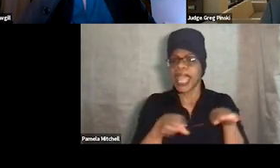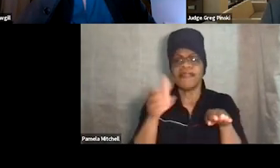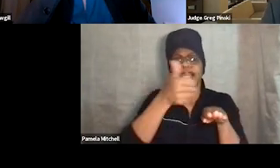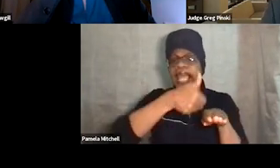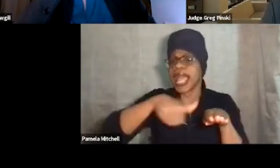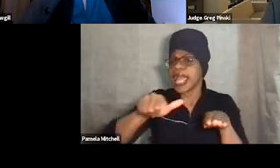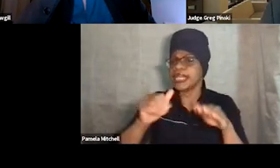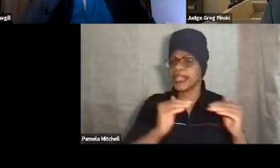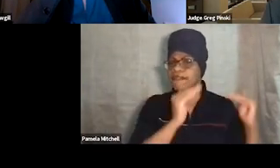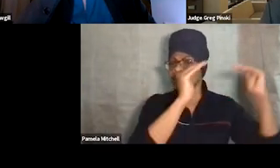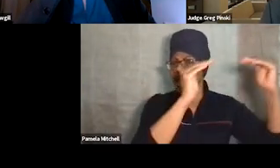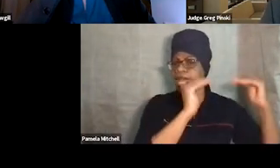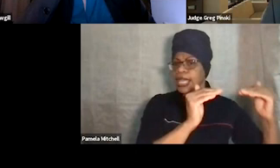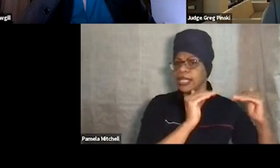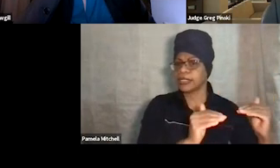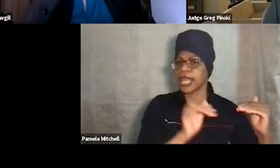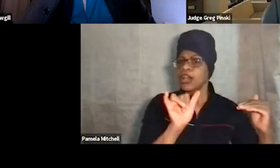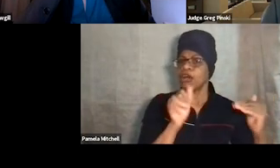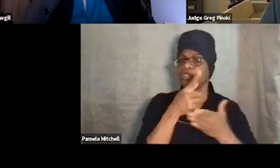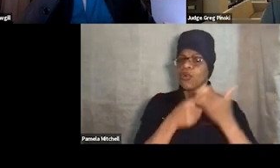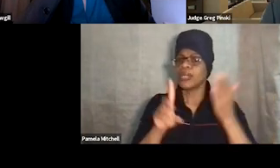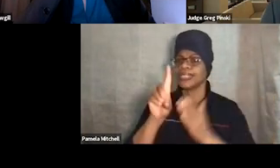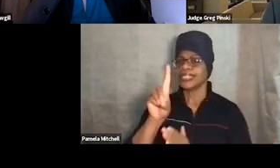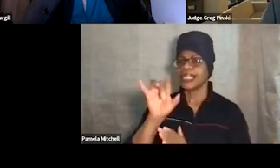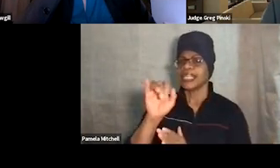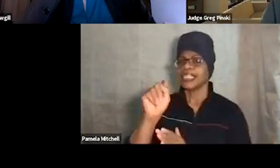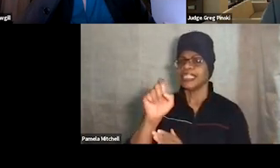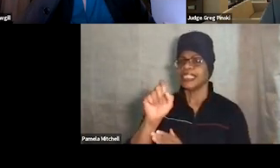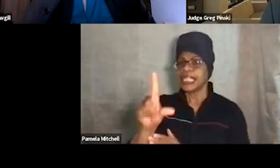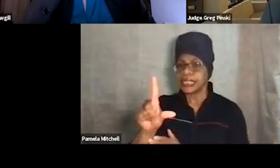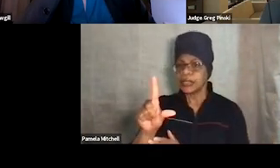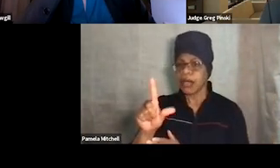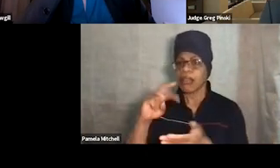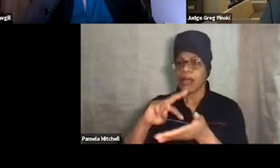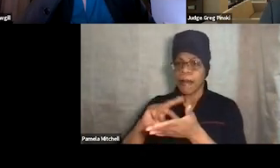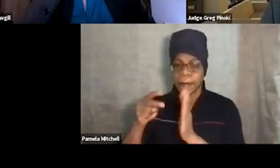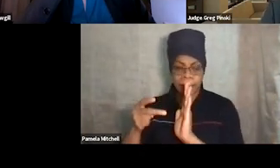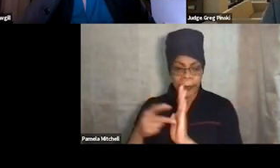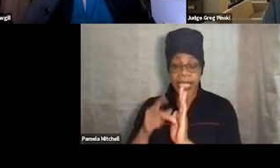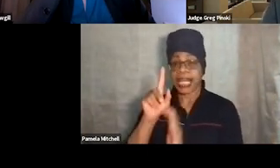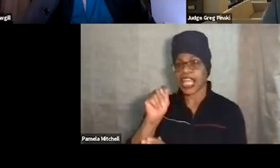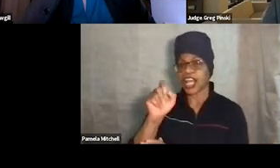And along the same lines, what are our distal expectations for those participants? And in that respect,